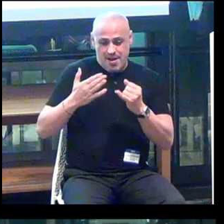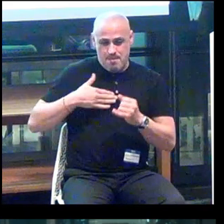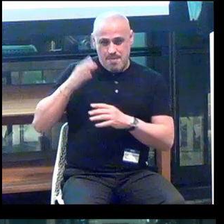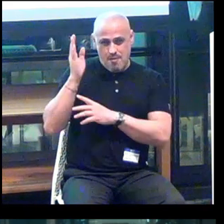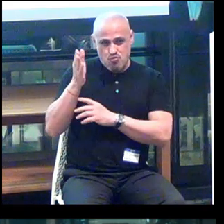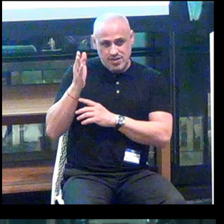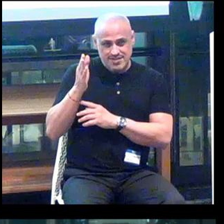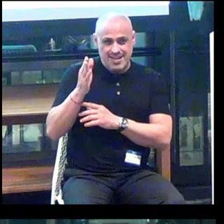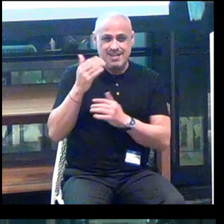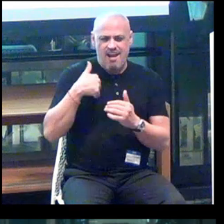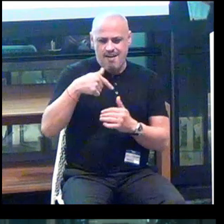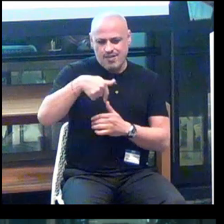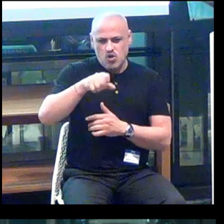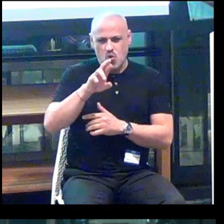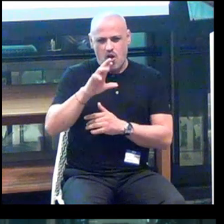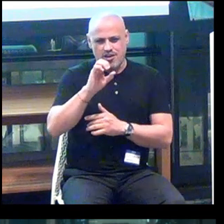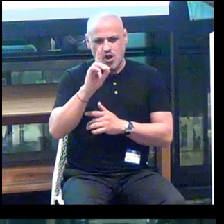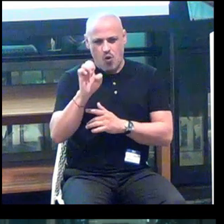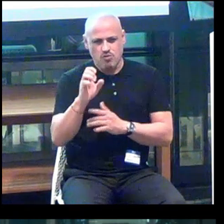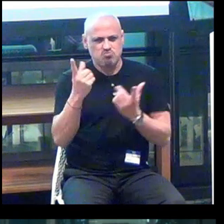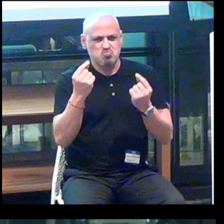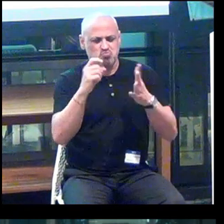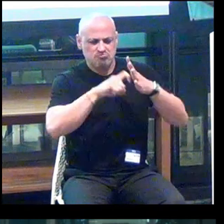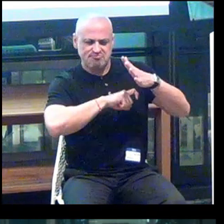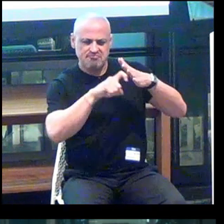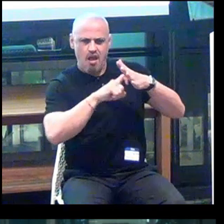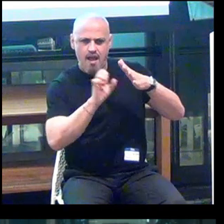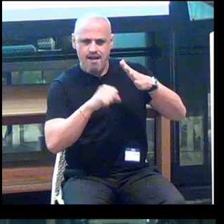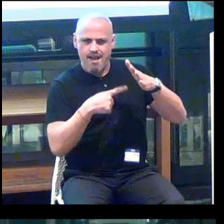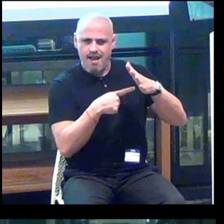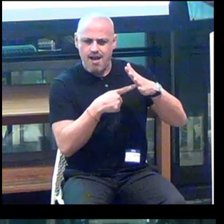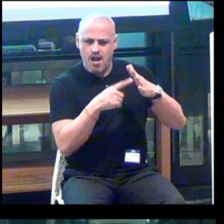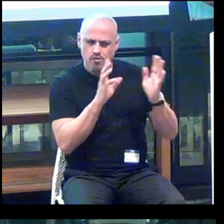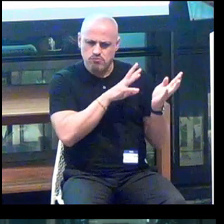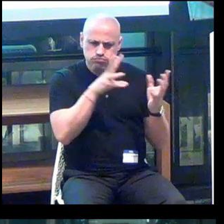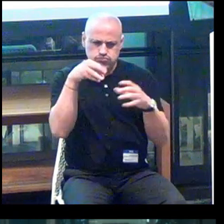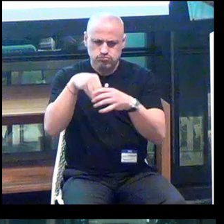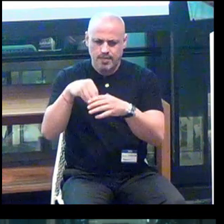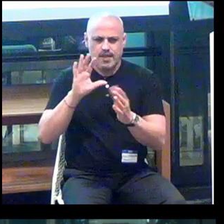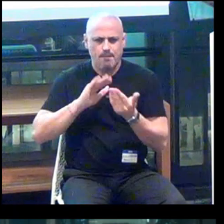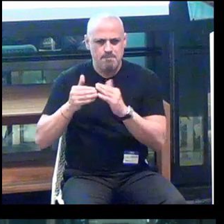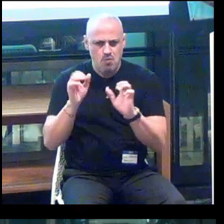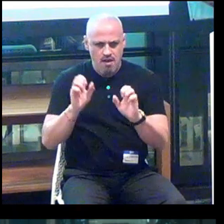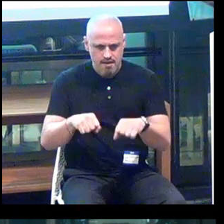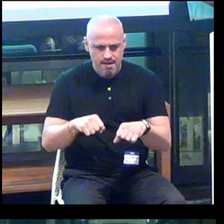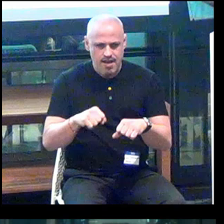a QR code, where you can scan and you can join our community, and this will be downloaded